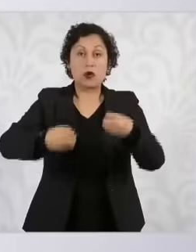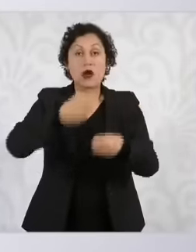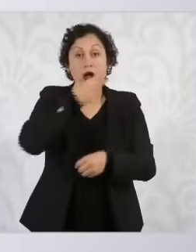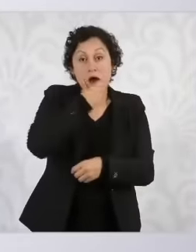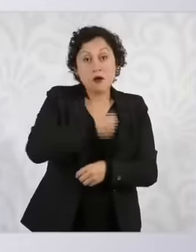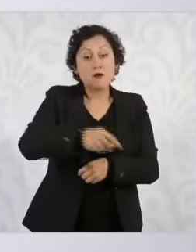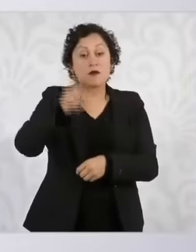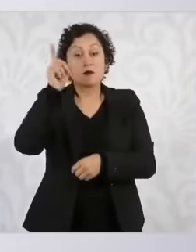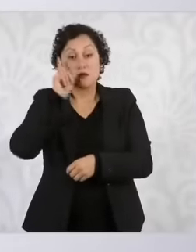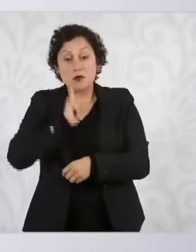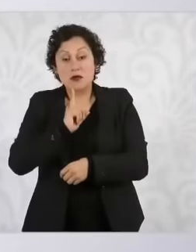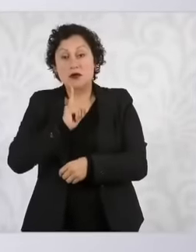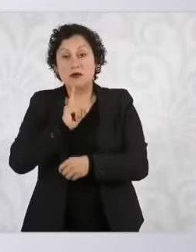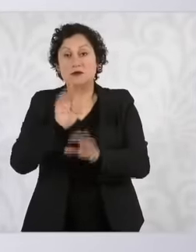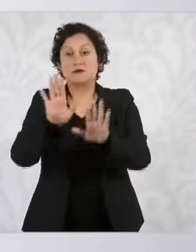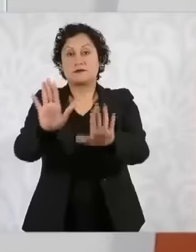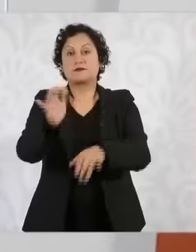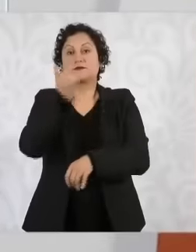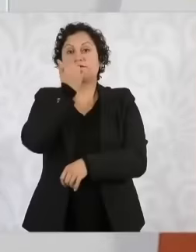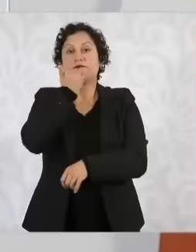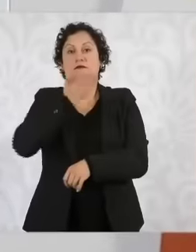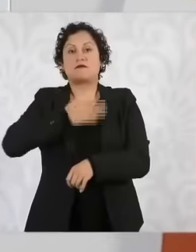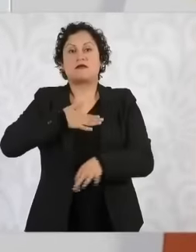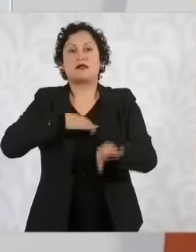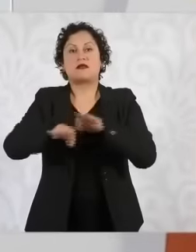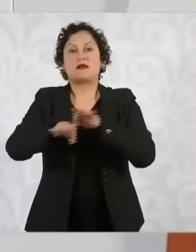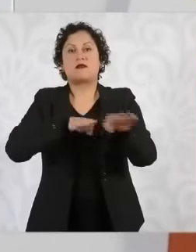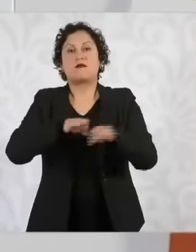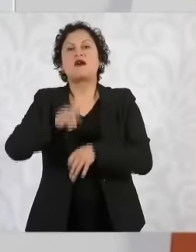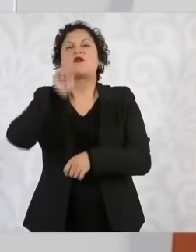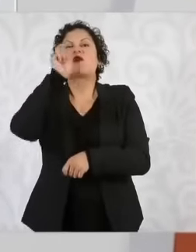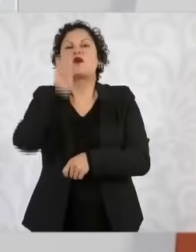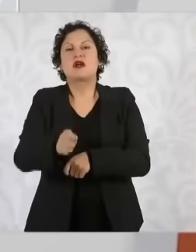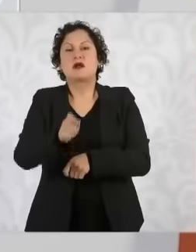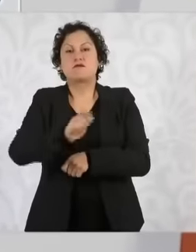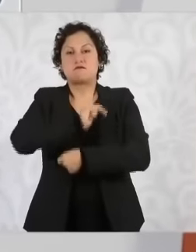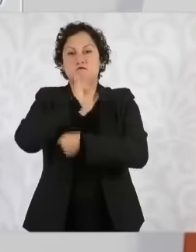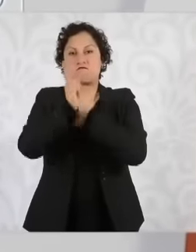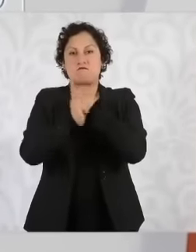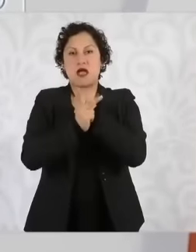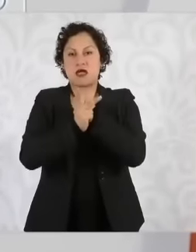turn to defend my people and my country and my homeland and all Mexicans,